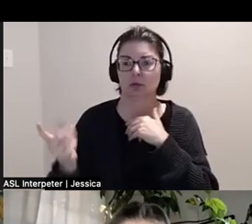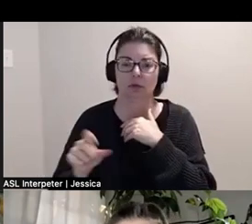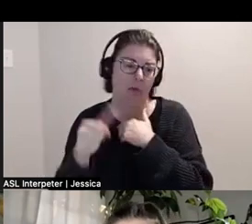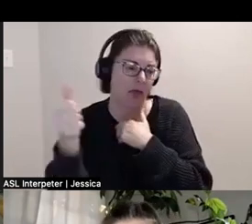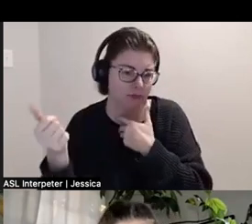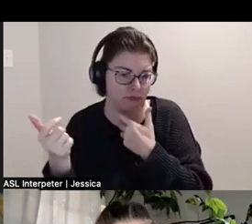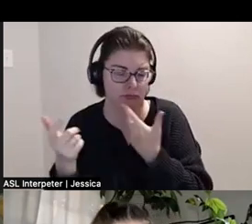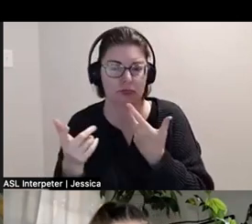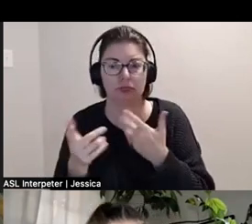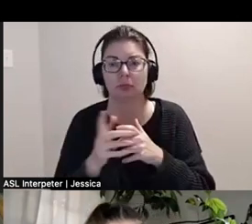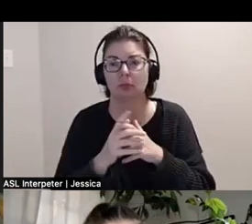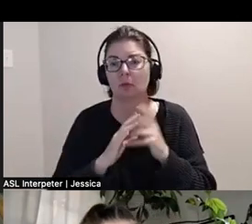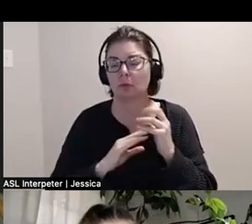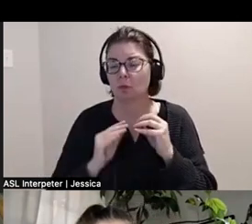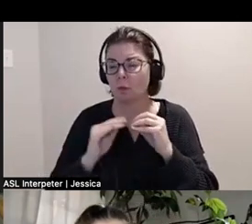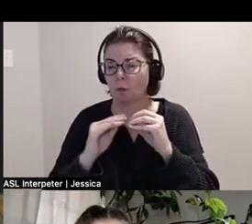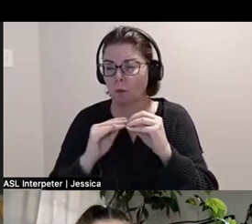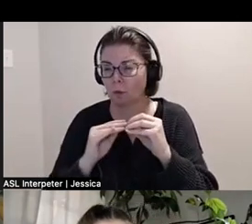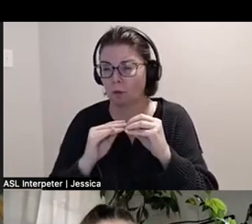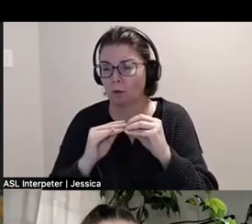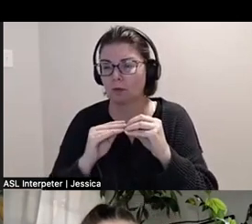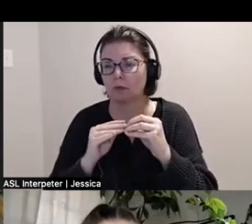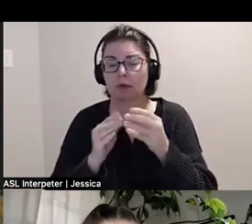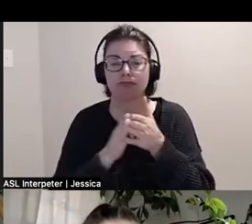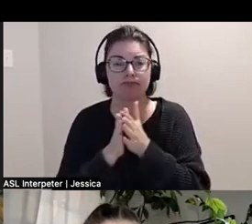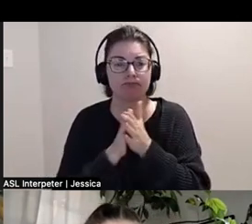But I really, more and more, I really am interested in incorporating the touch object